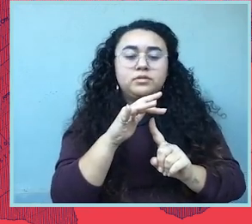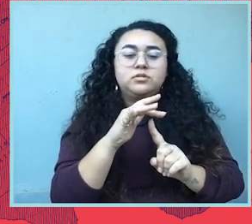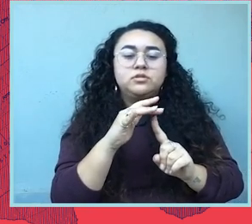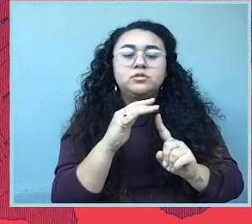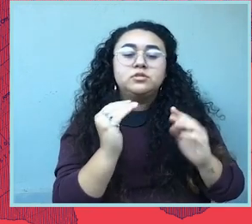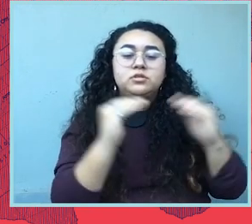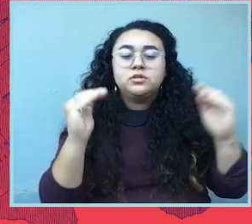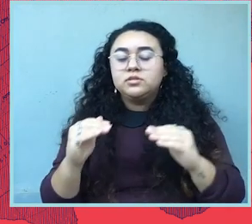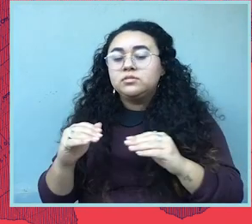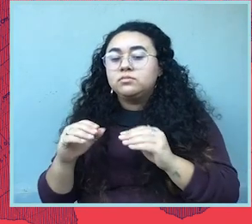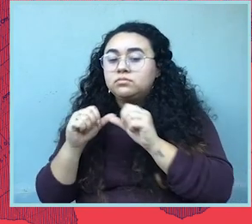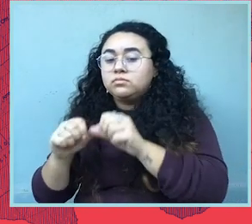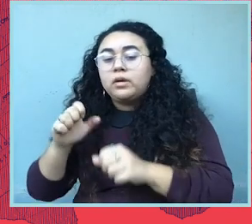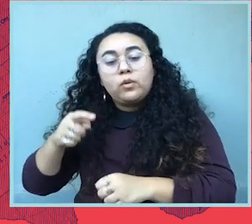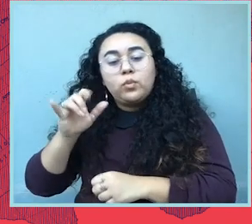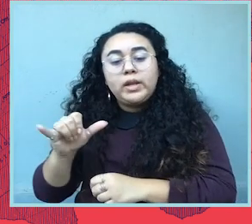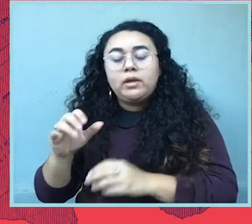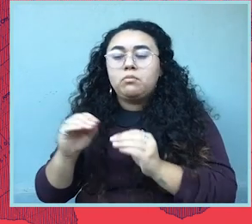Fighting for civil rights and environmental justice.